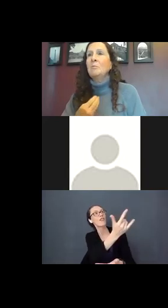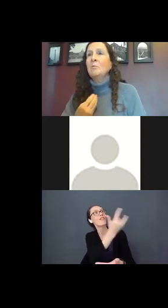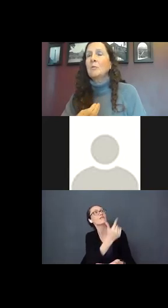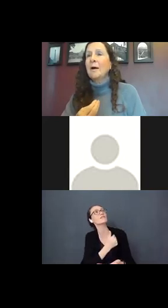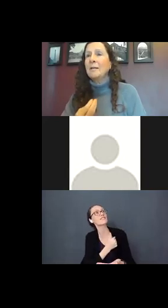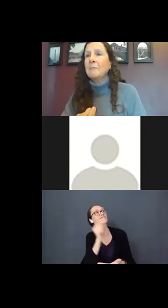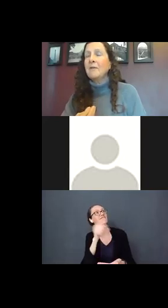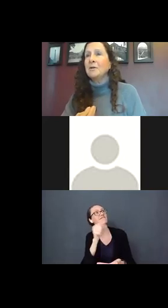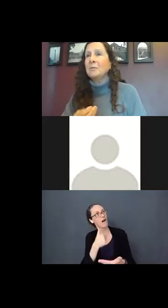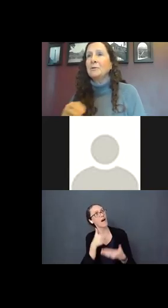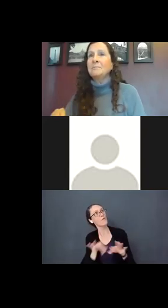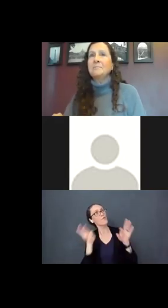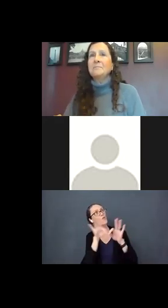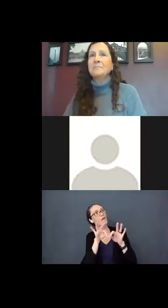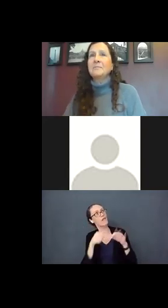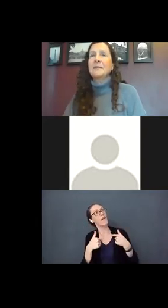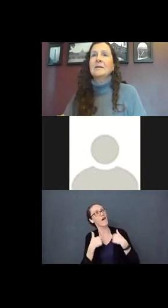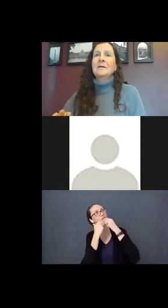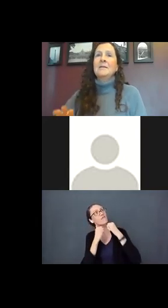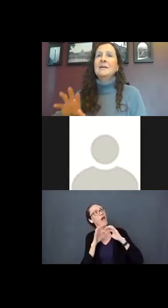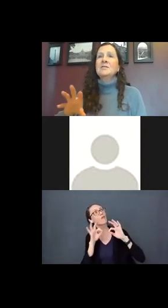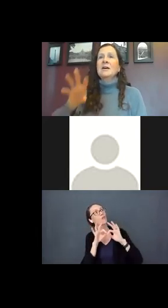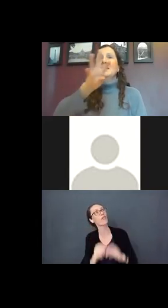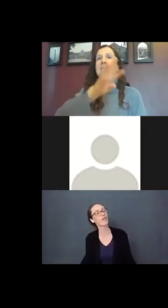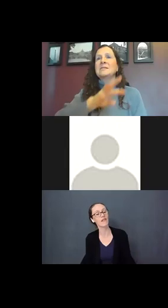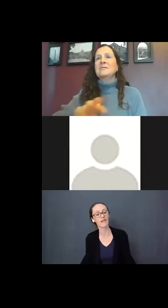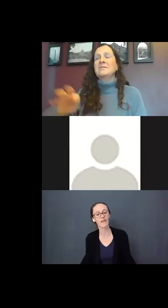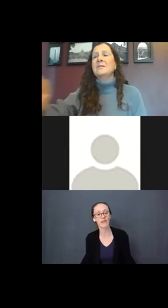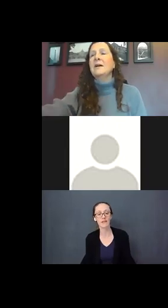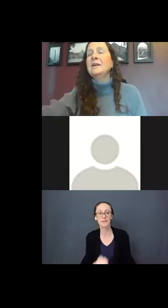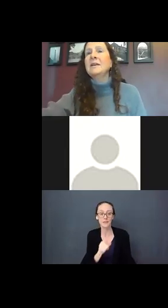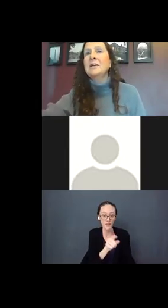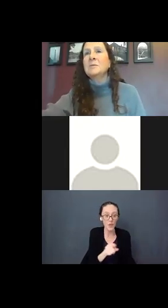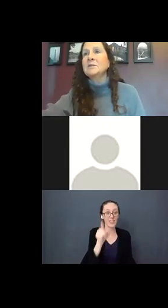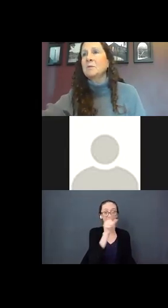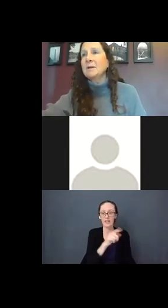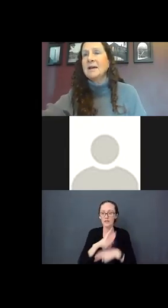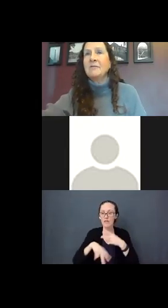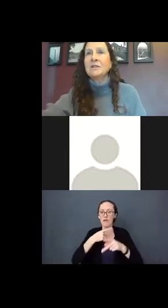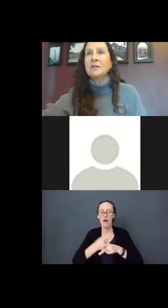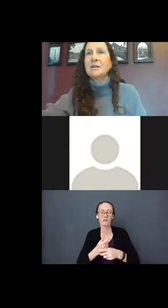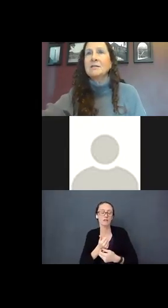worthwhile I’m valuable.” These are the kind of loving engagements we want to have with our kids.